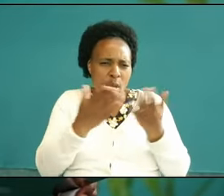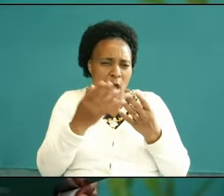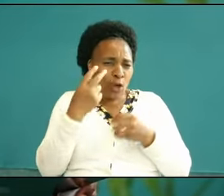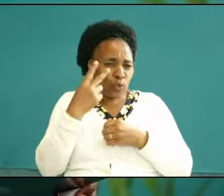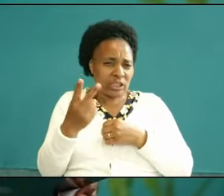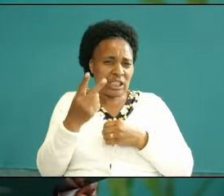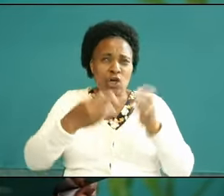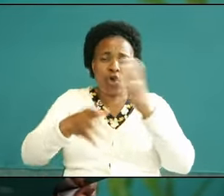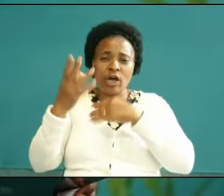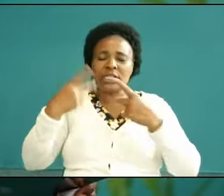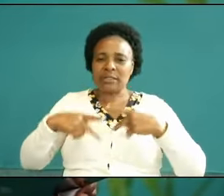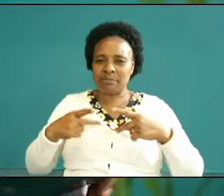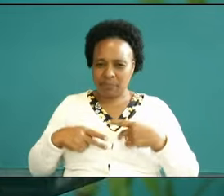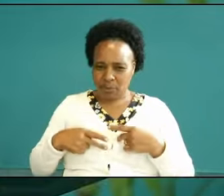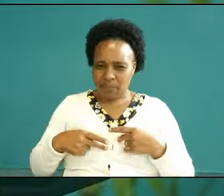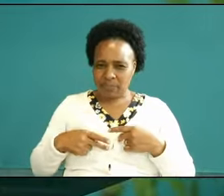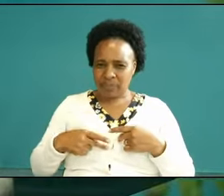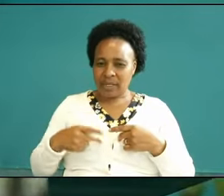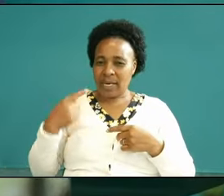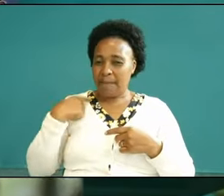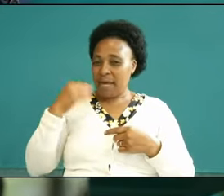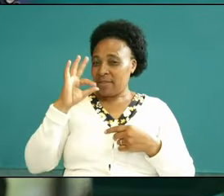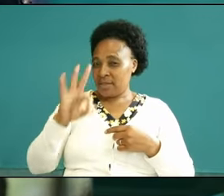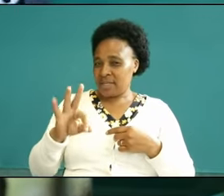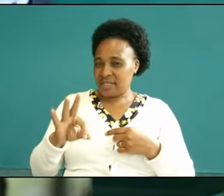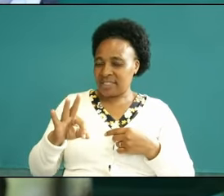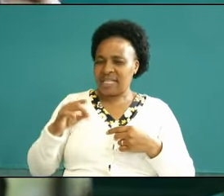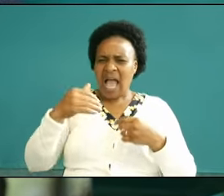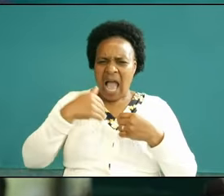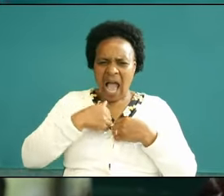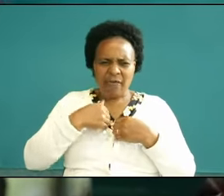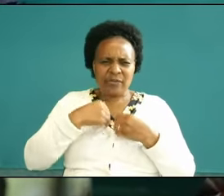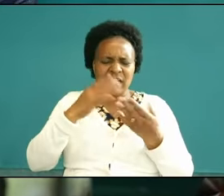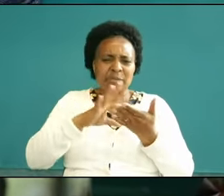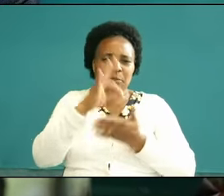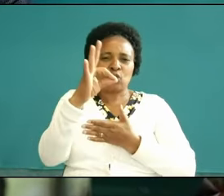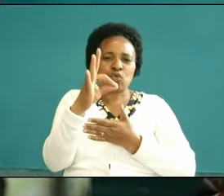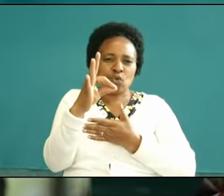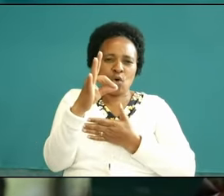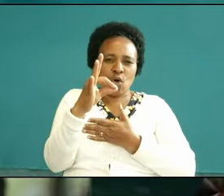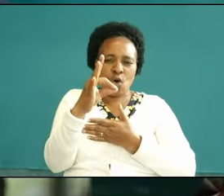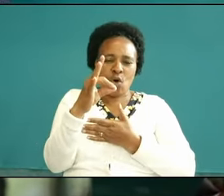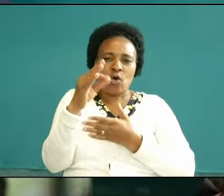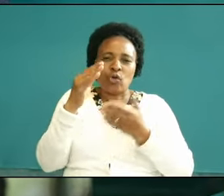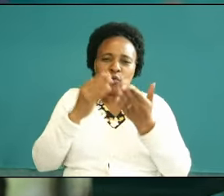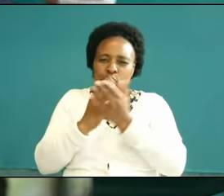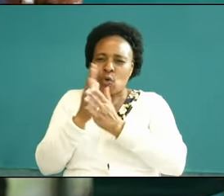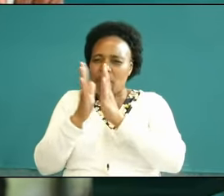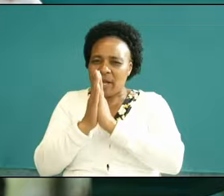people don't see number three in the spirit room in the prayer when you transpose your experience